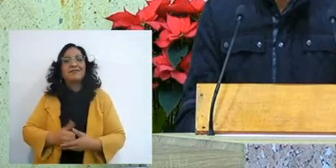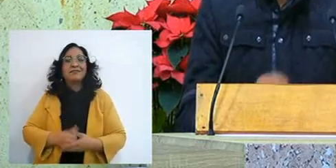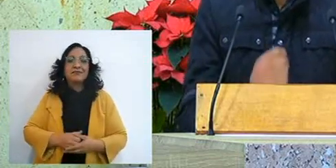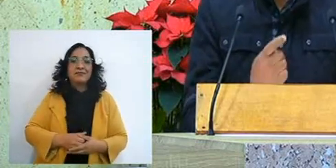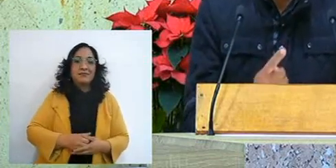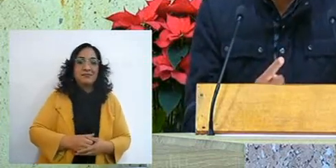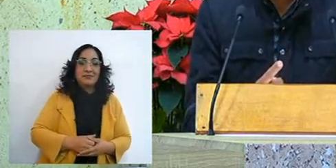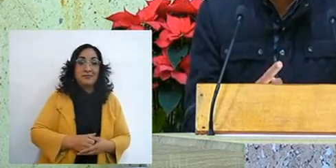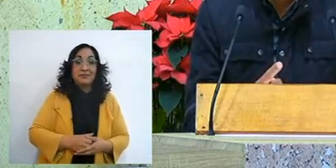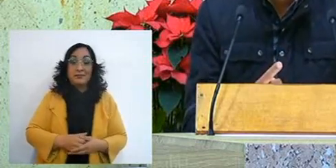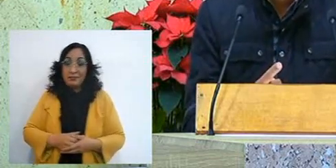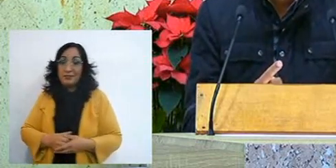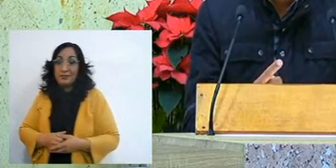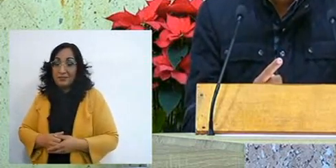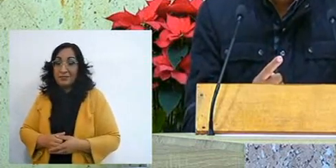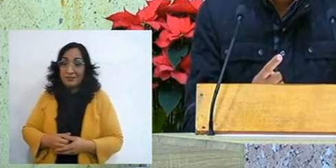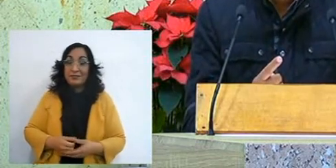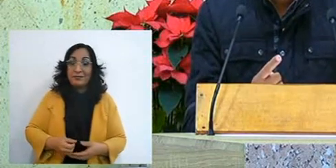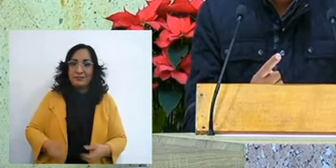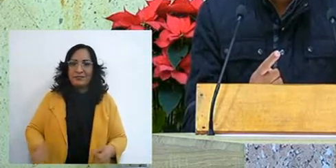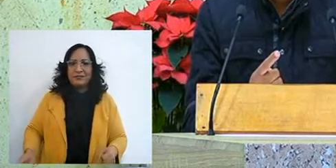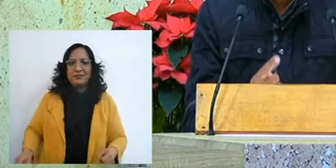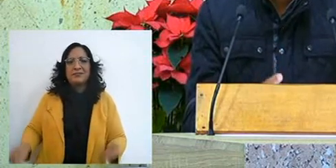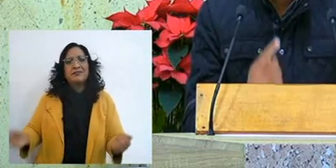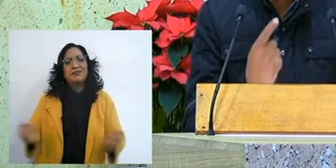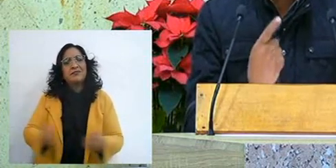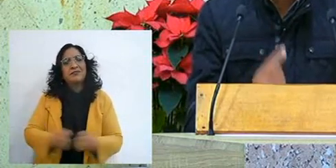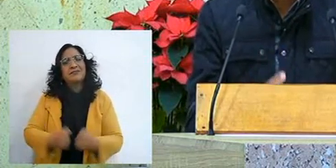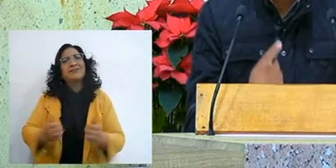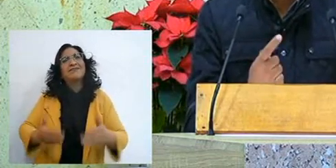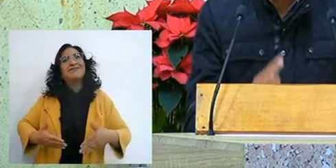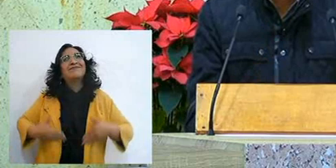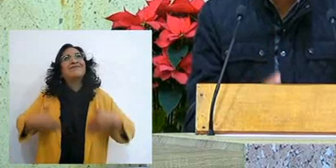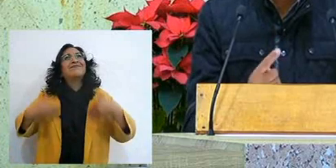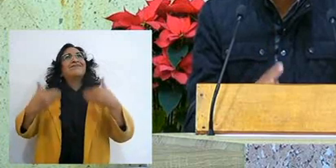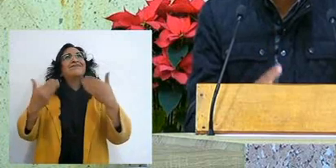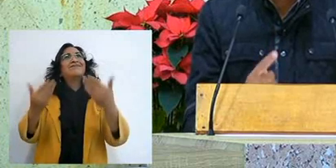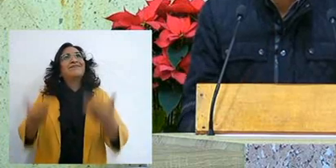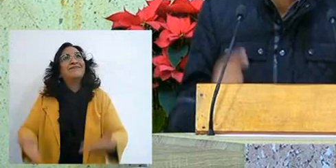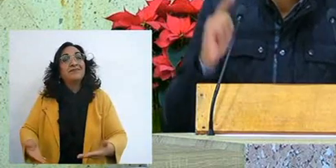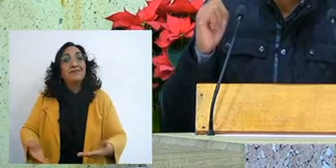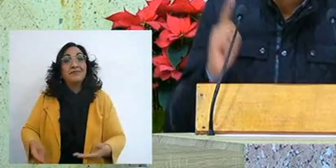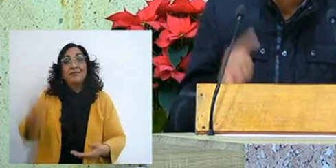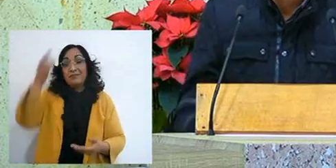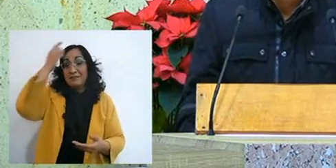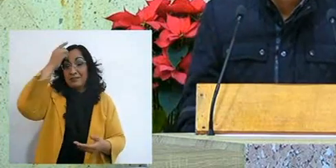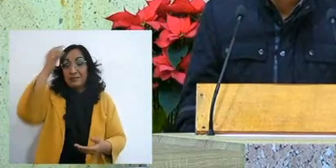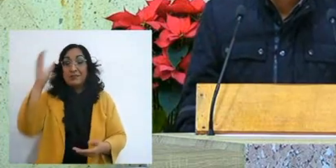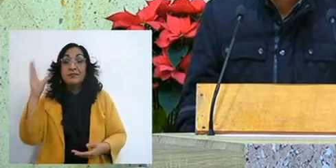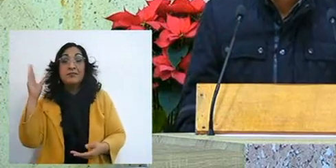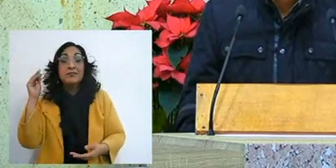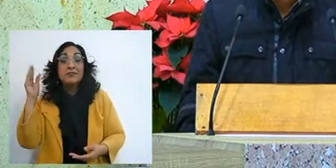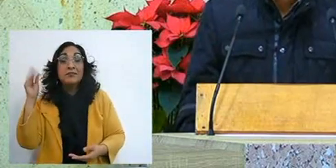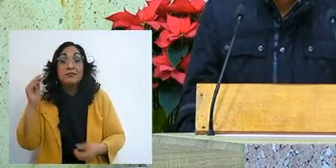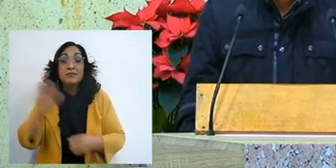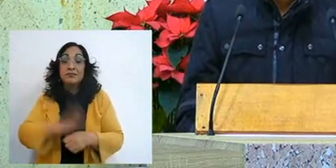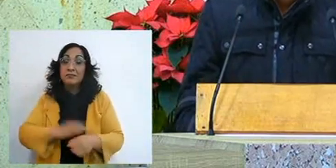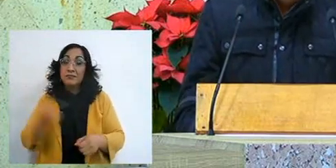and with that conviction, that he is an Almighty God and he listens to us,